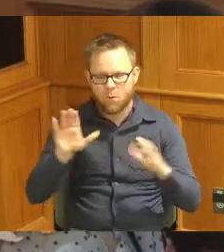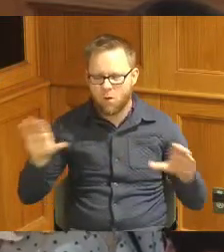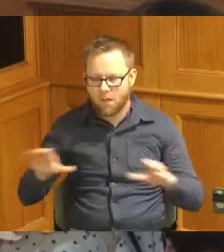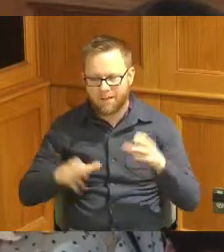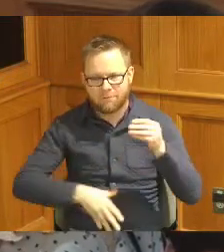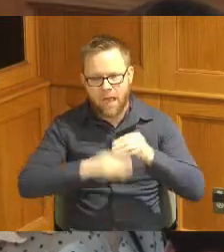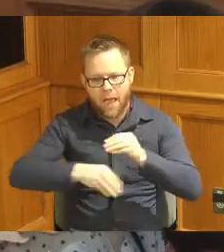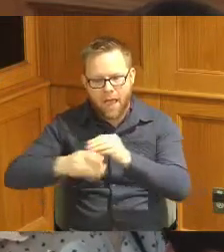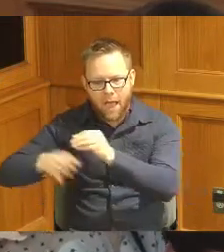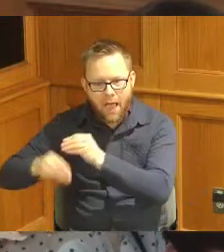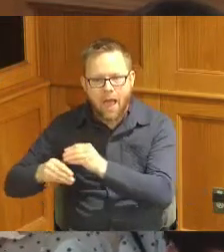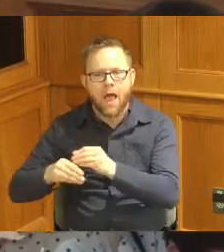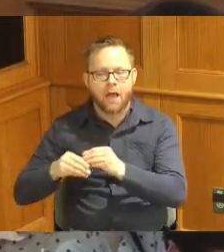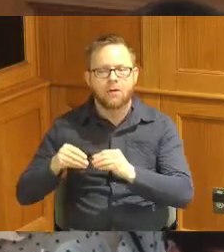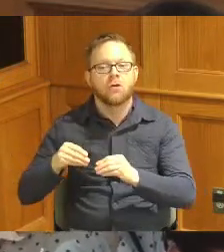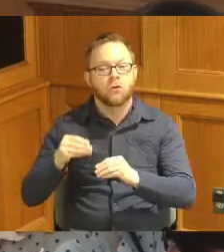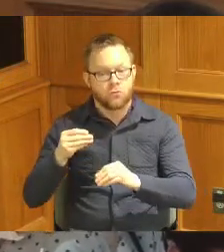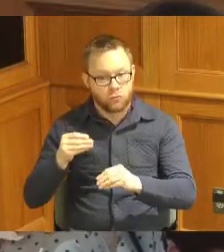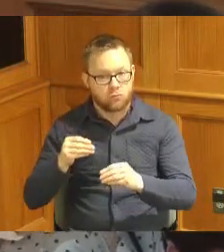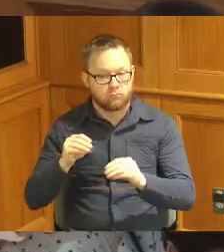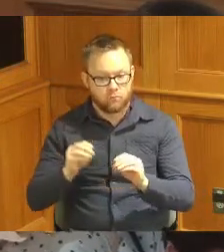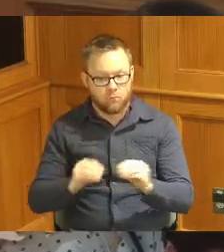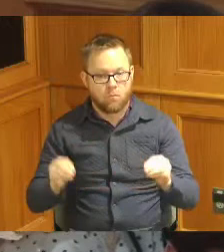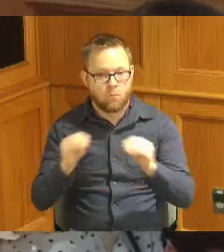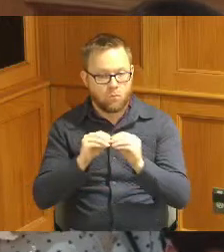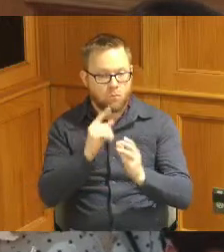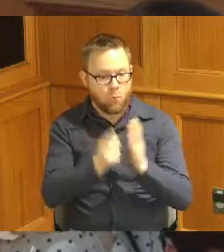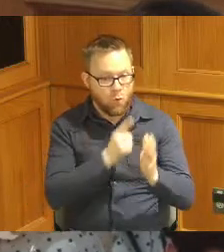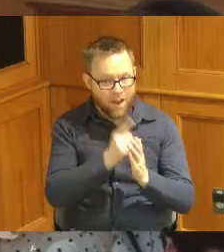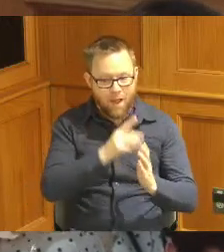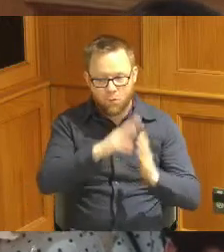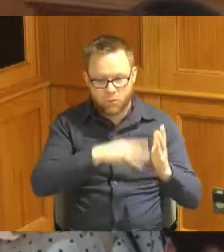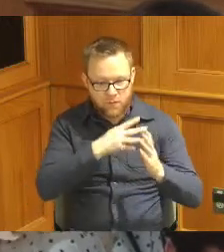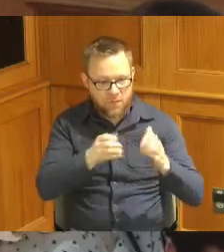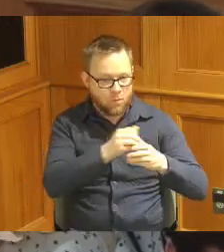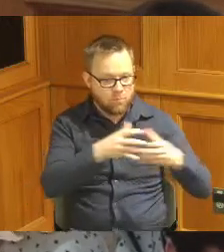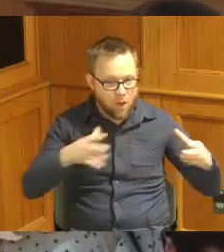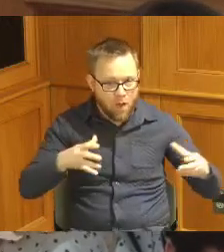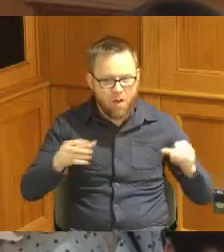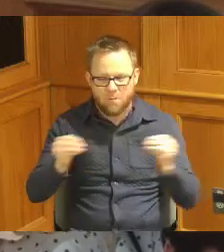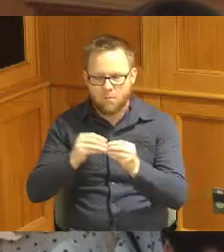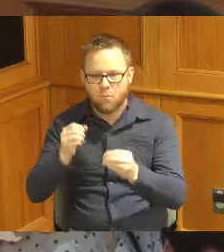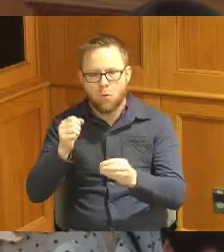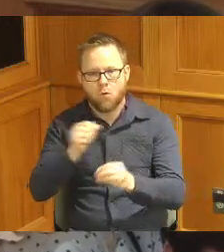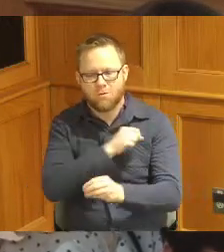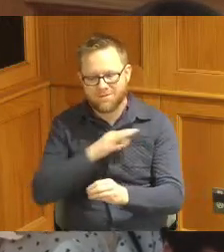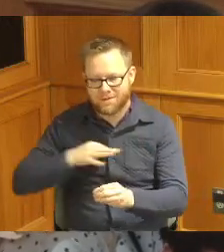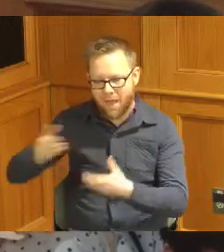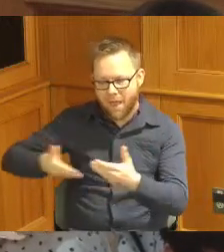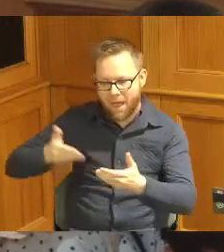increase hours of operation and add additional staff to supervise and Mentor Youth they offer